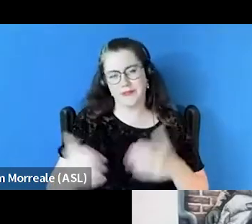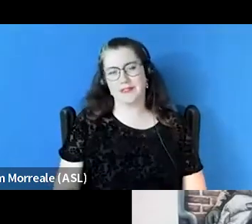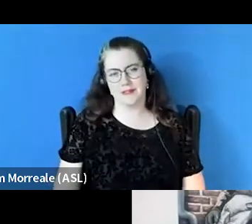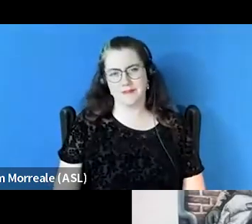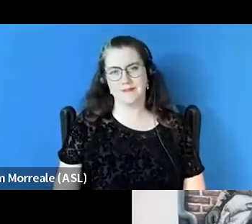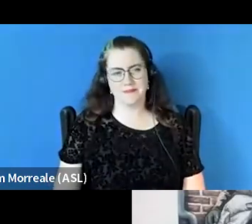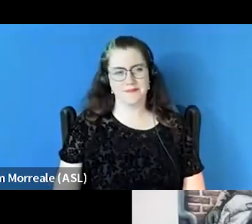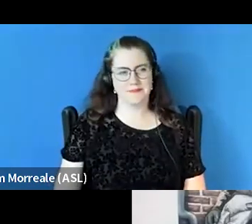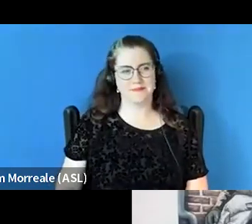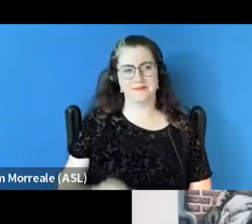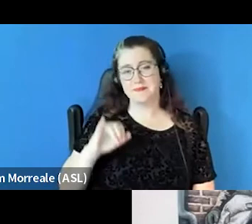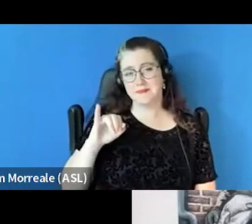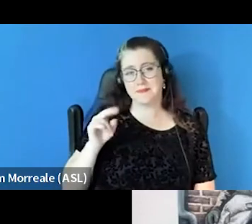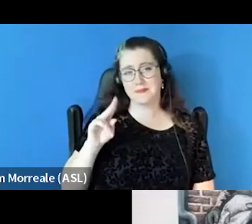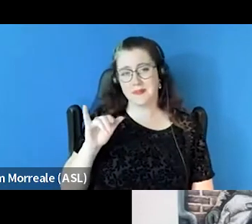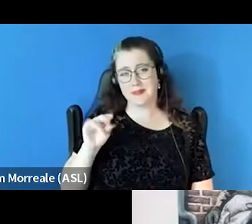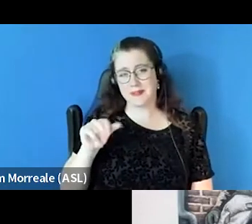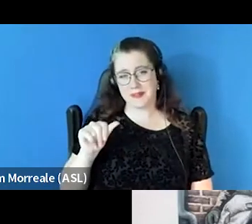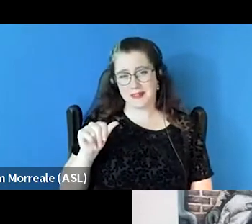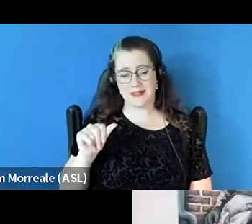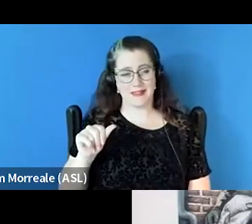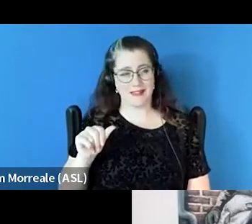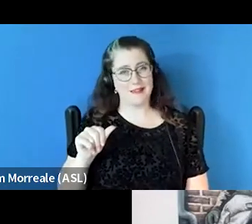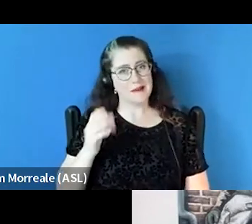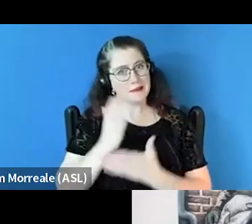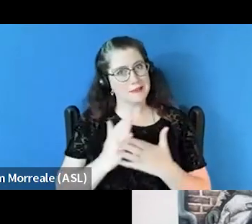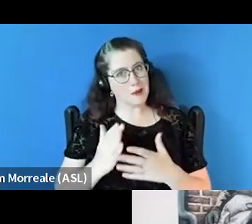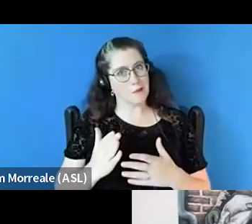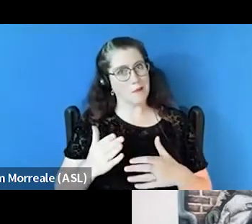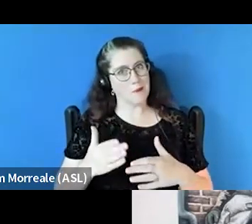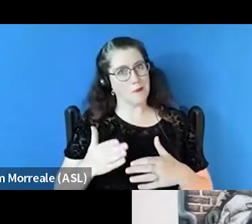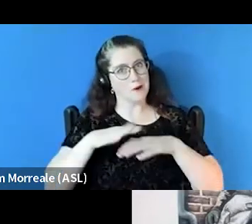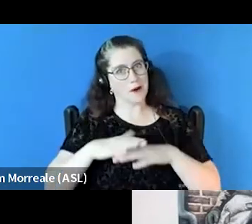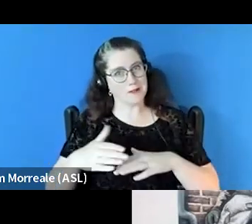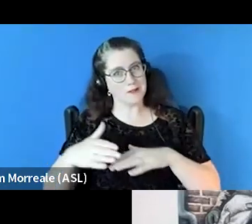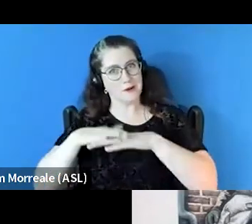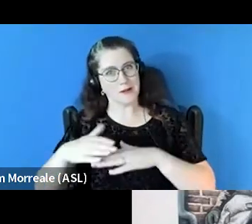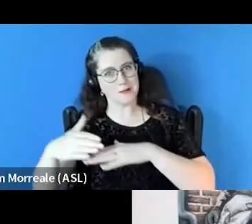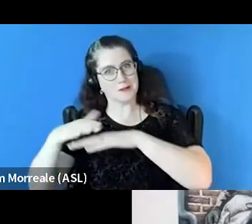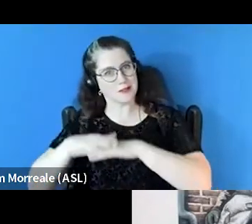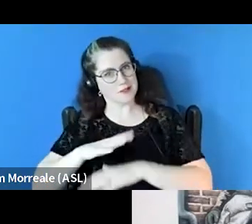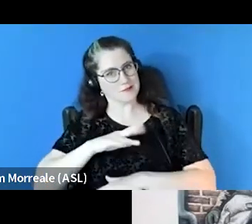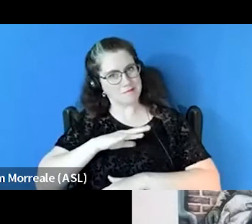Wow, it sounds like I actually have some crossover on the actionable steps, which doesn't surprise me.